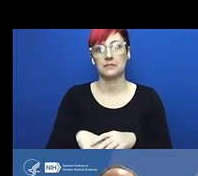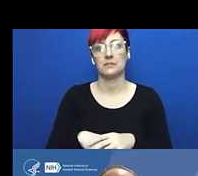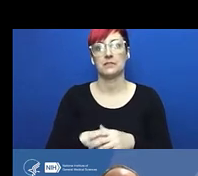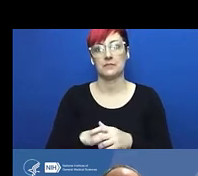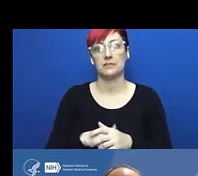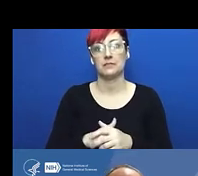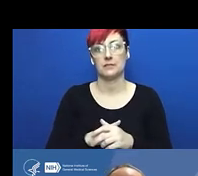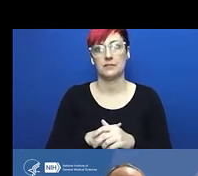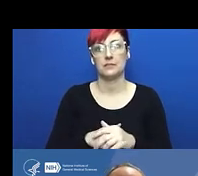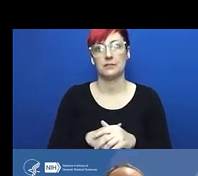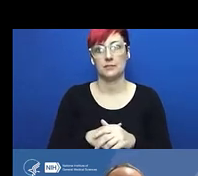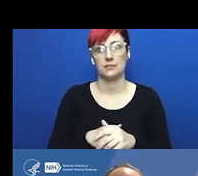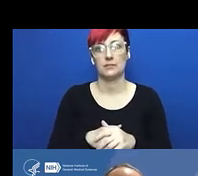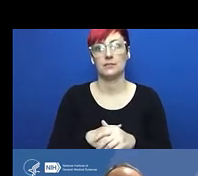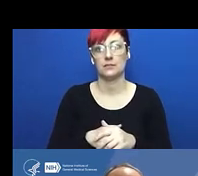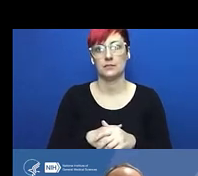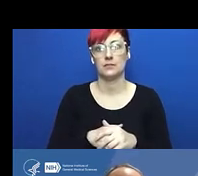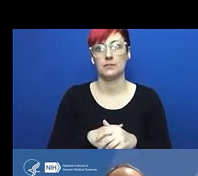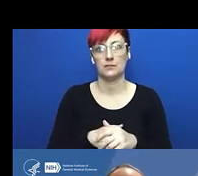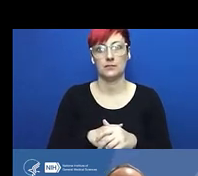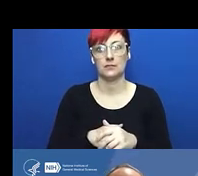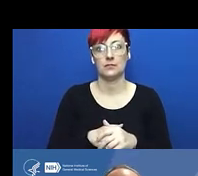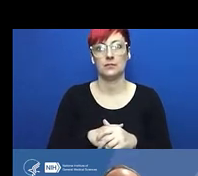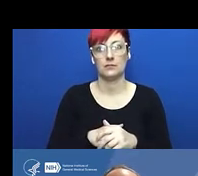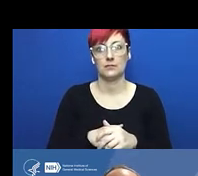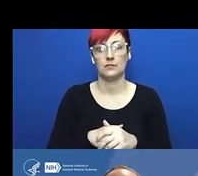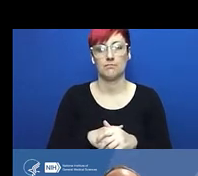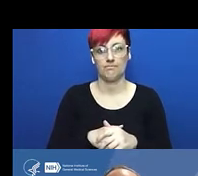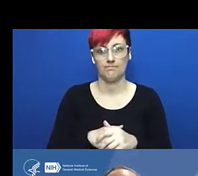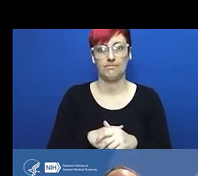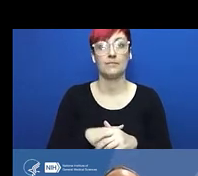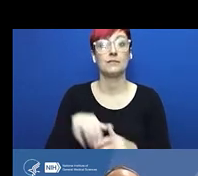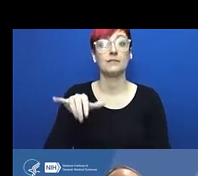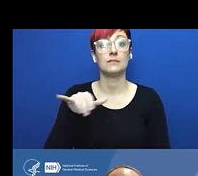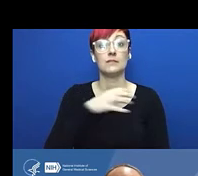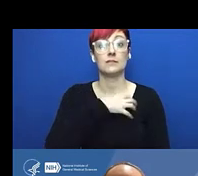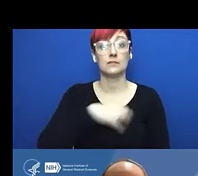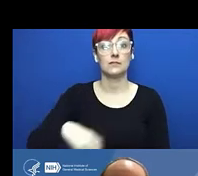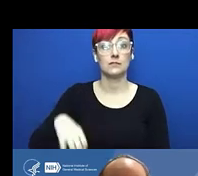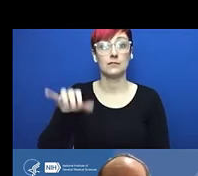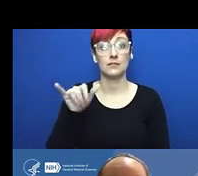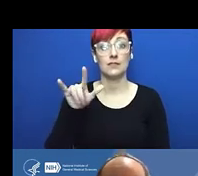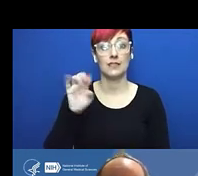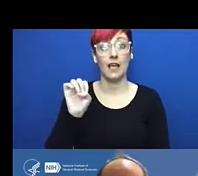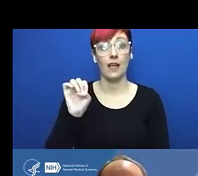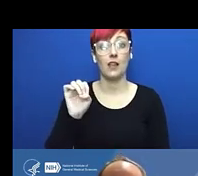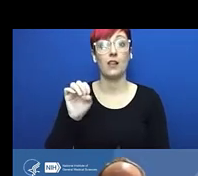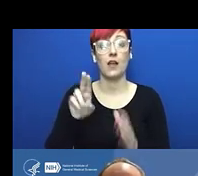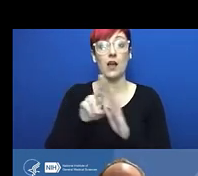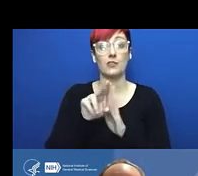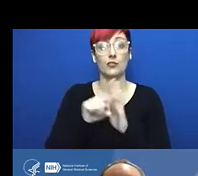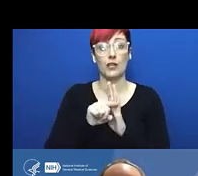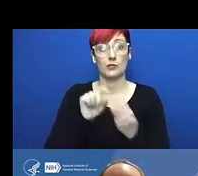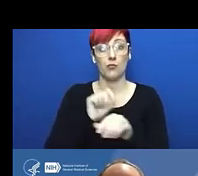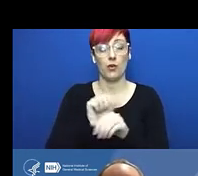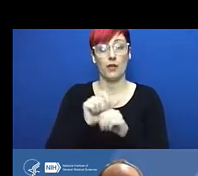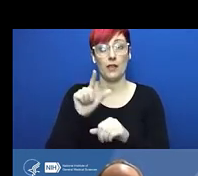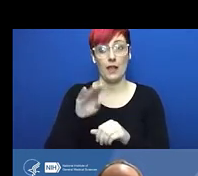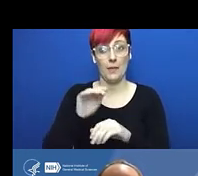but a huge financial cost to the institution and a variety of penalties that were put in place.